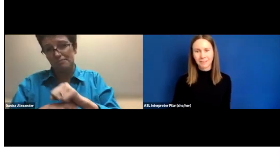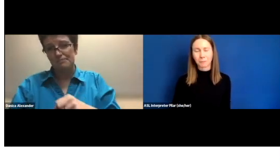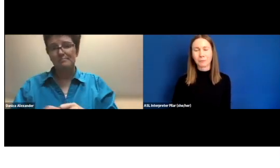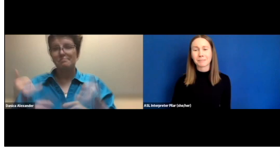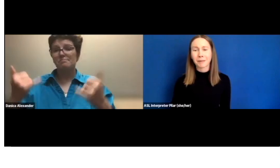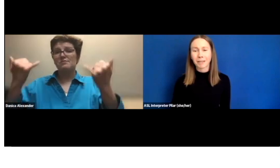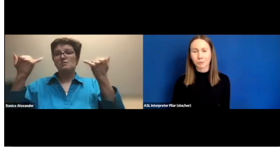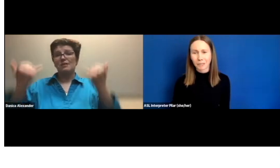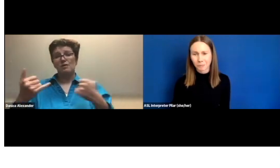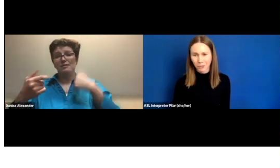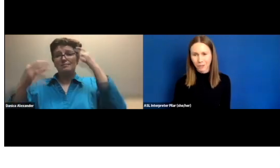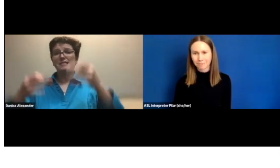It was my dream job.